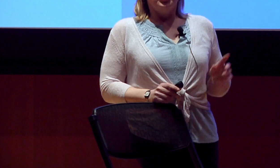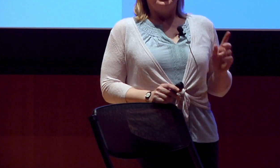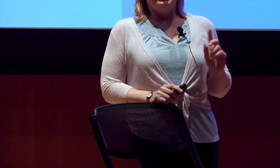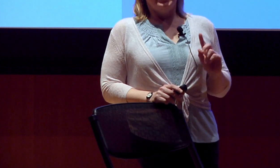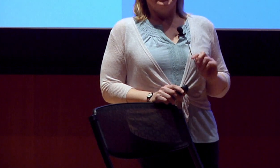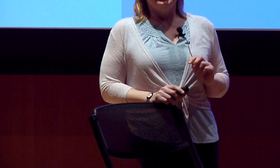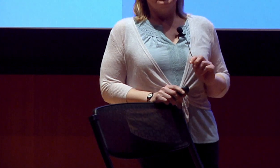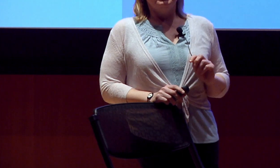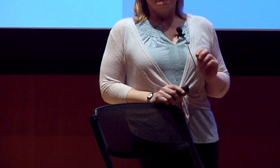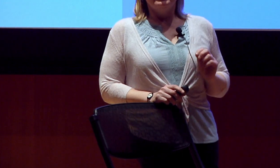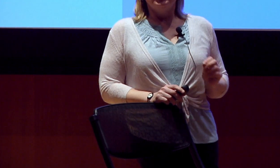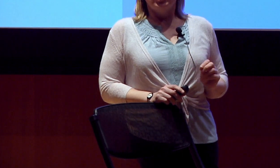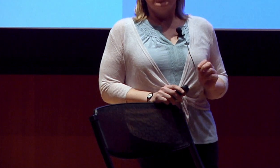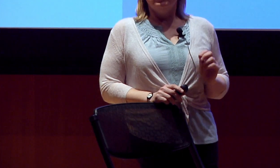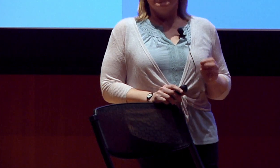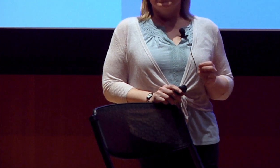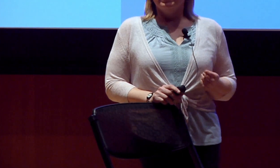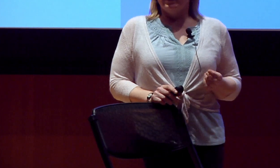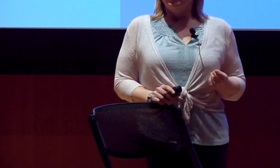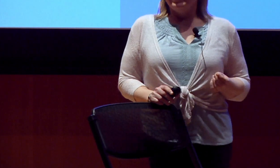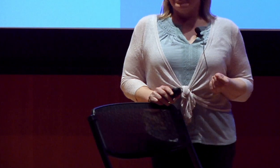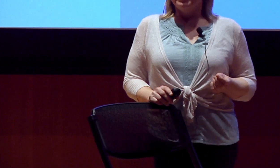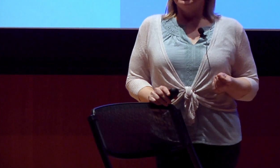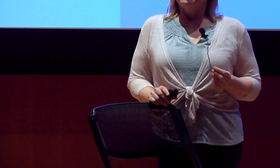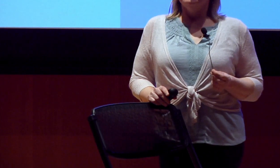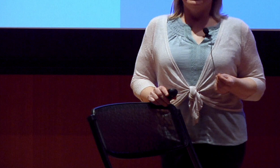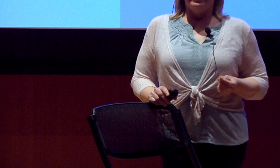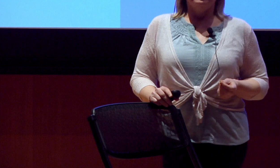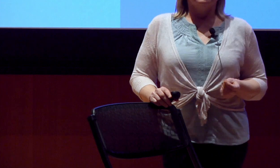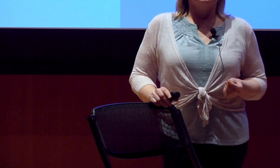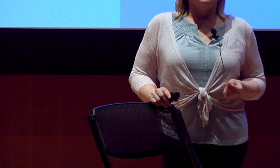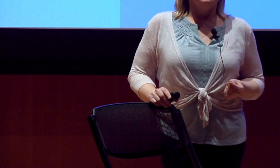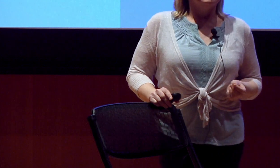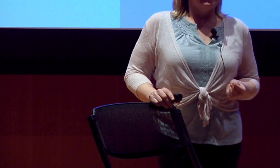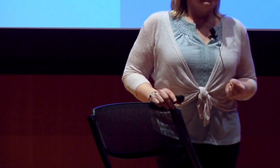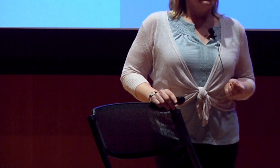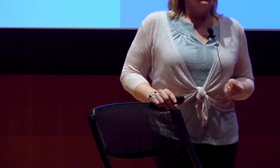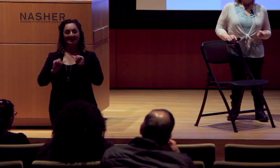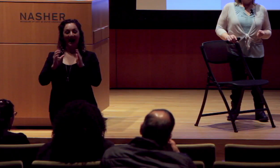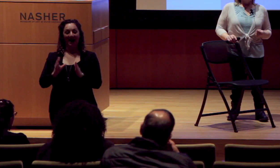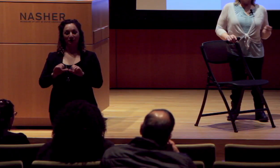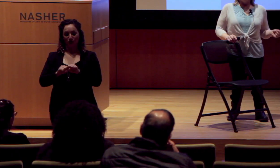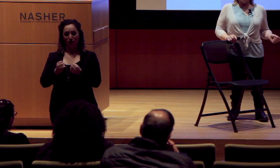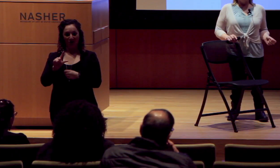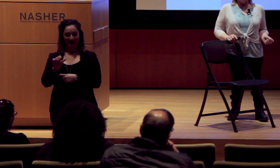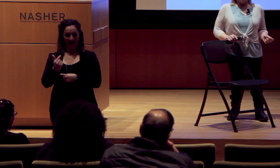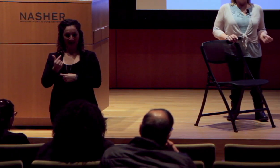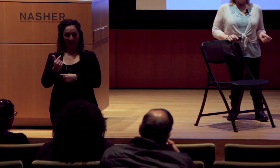But before the show went up, one of the actors broke his leg, and there was no understudy.